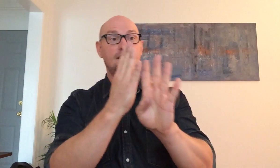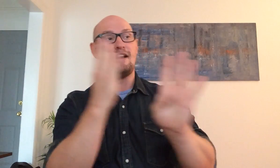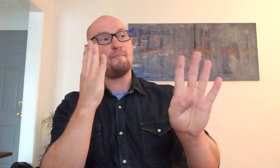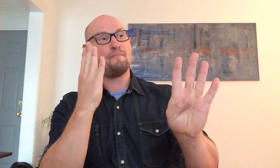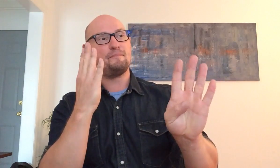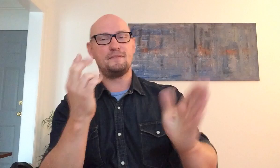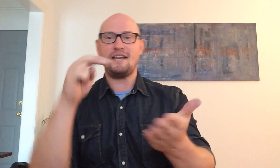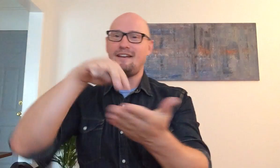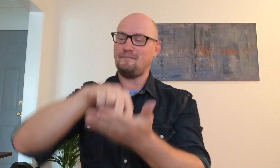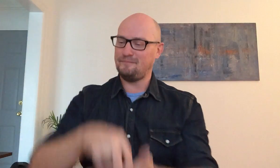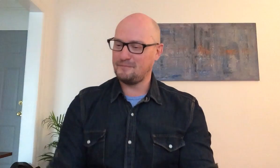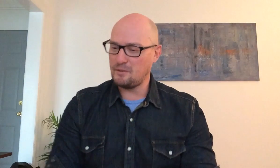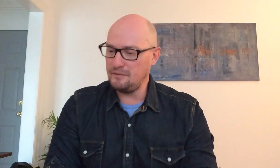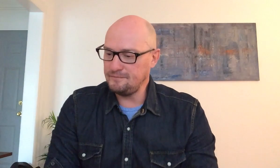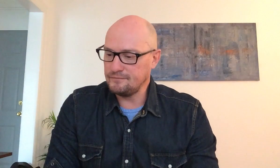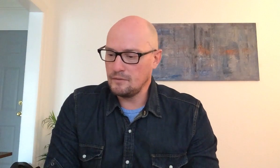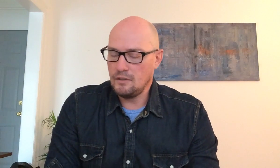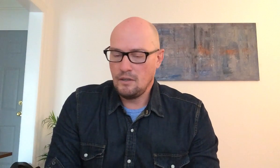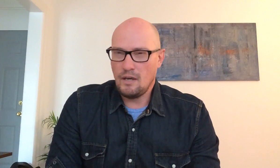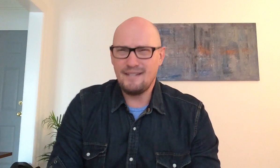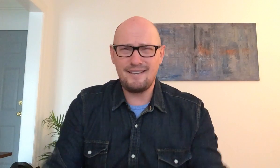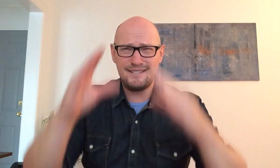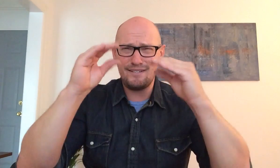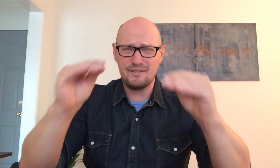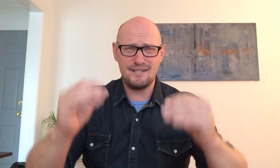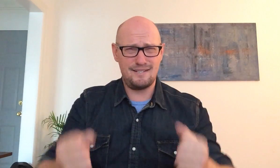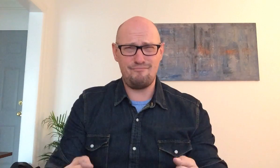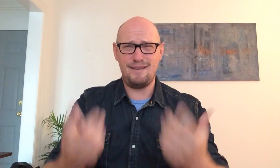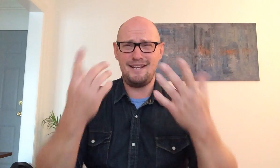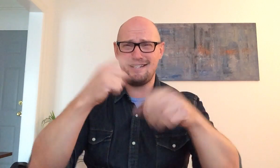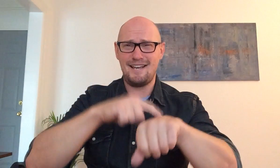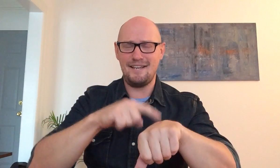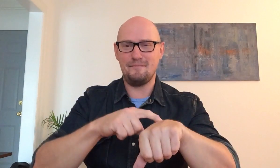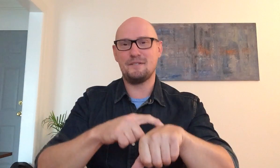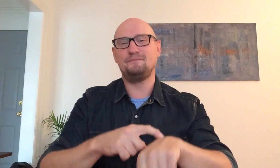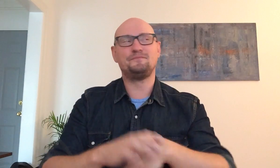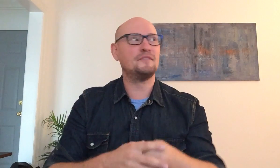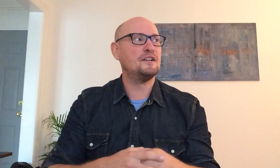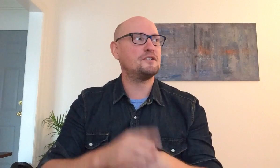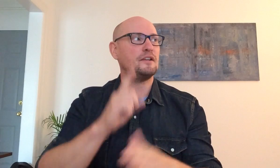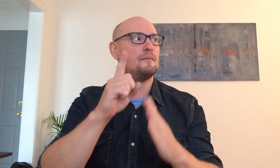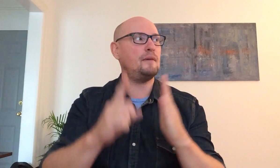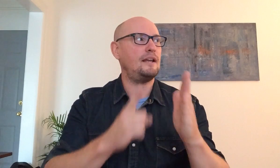line up stand up cool i'd say the teacher says this many times during many